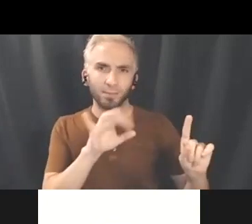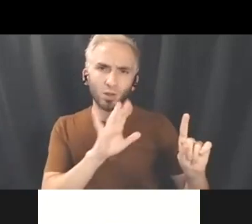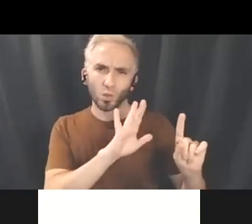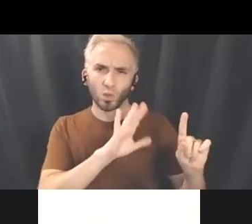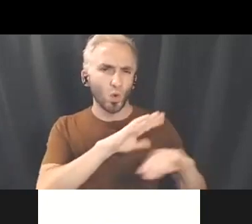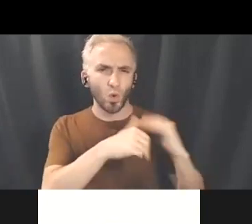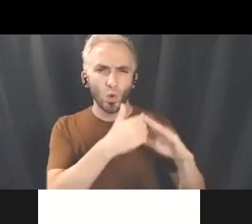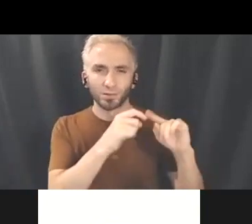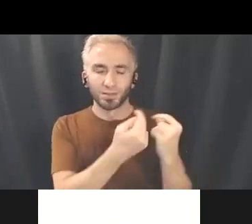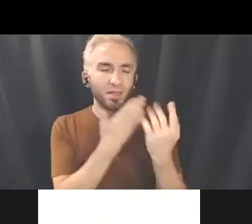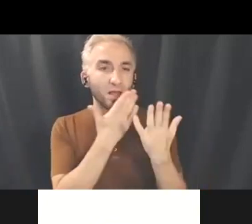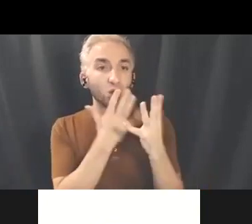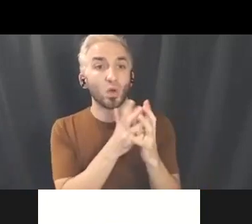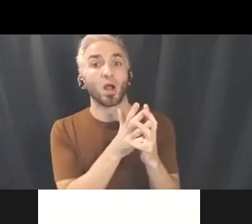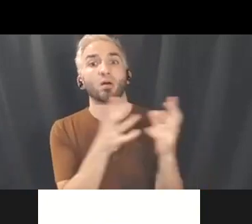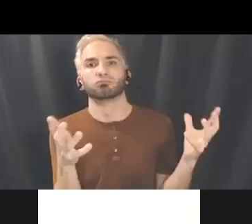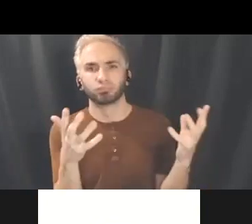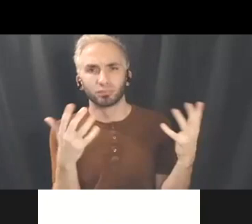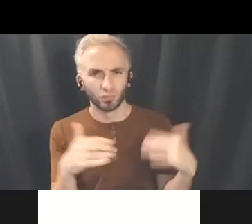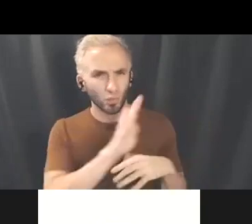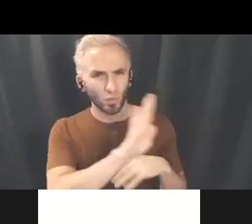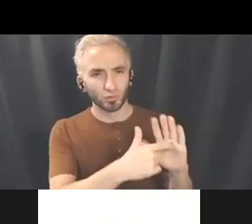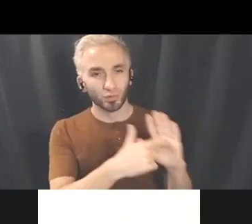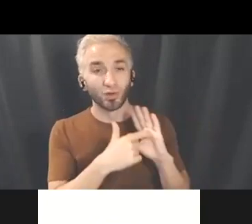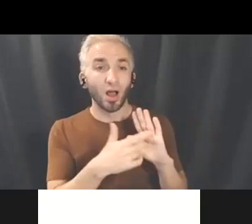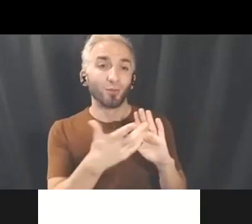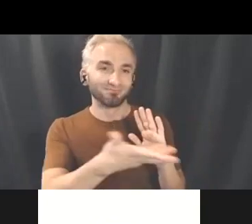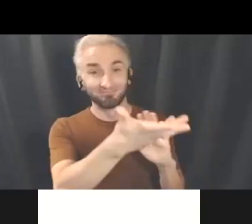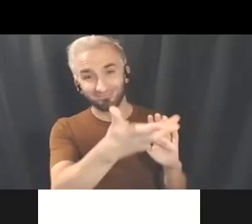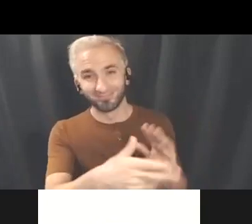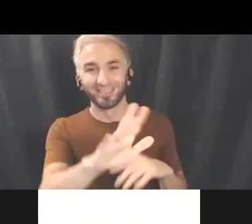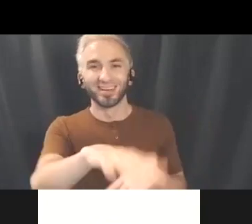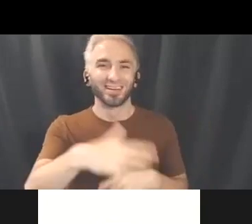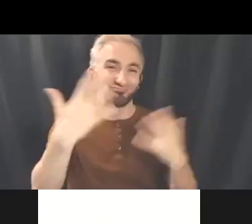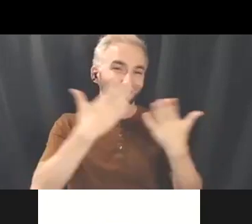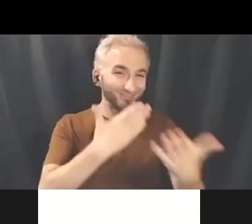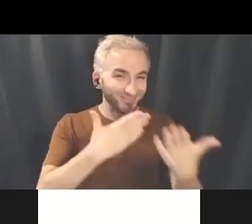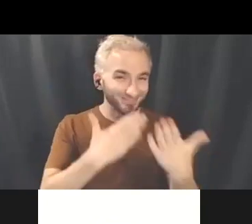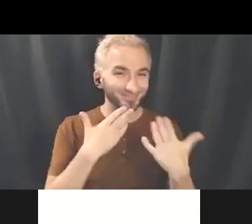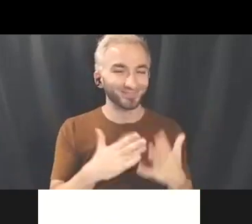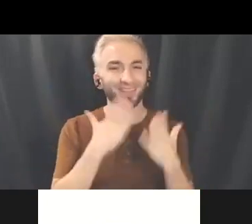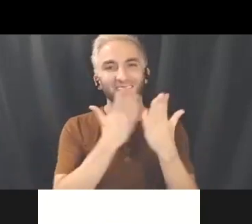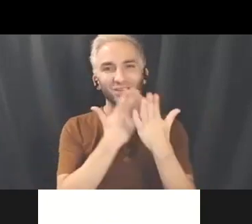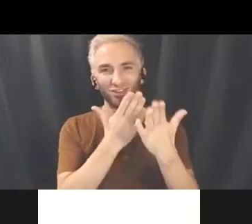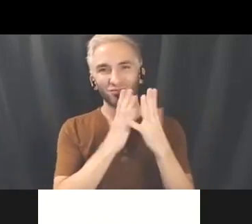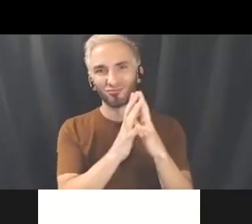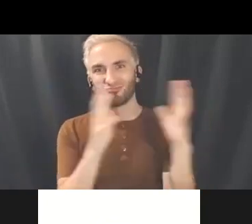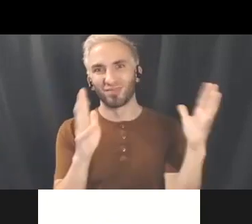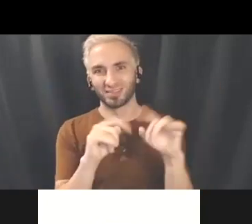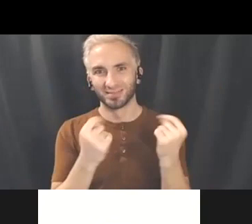for sharing your stunning work. Thank you, thank you, thank you, team.